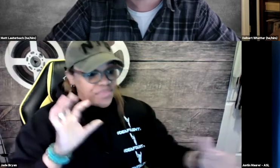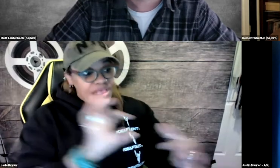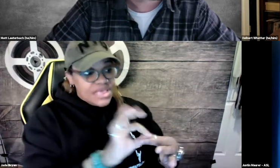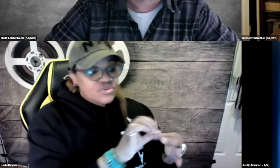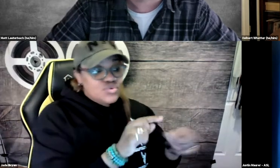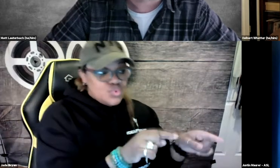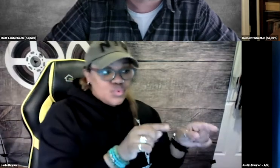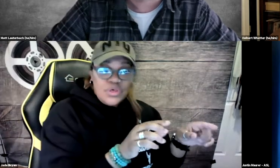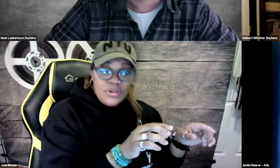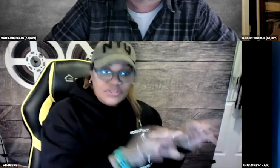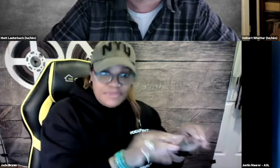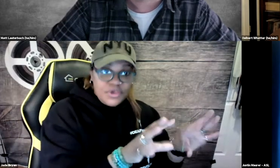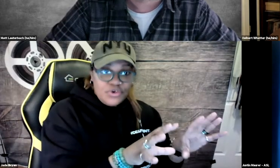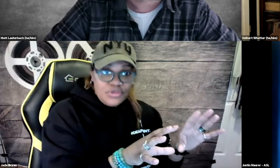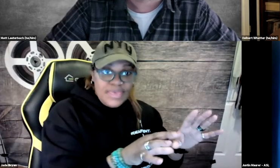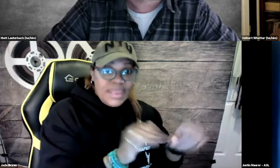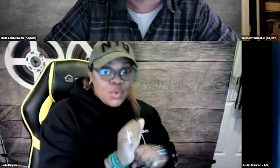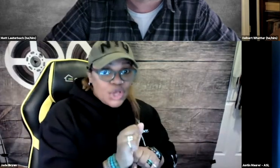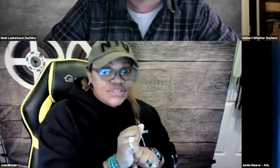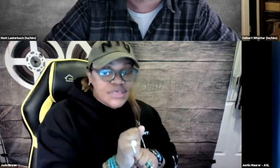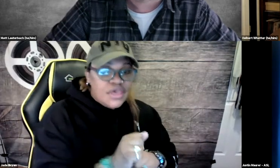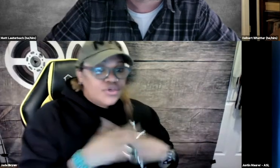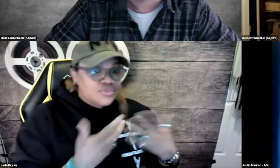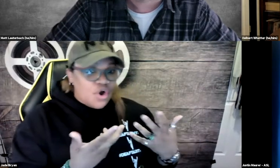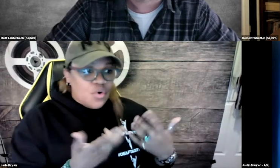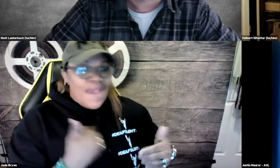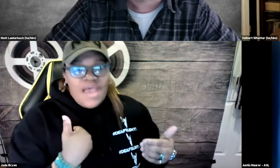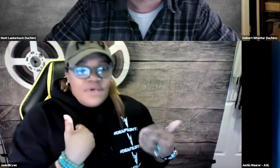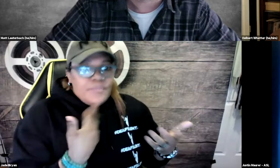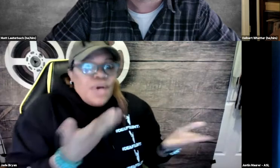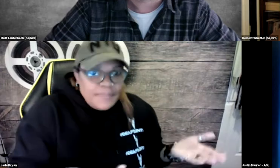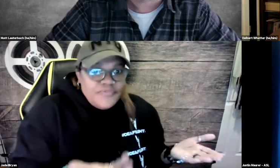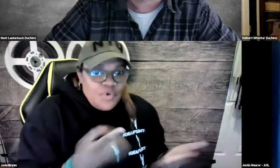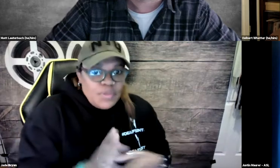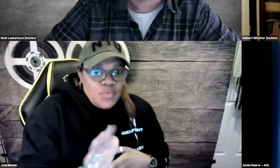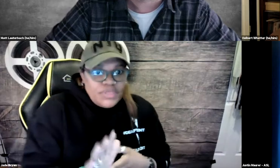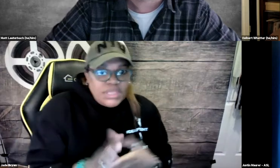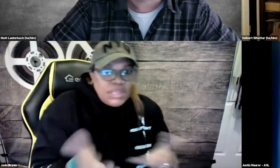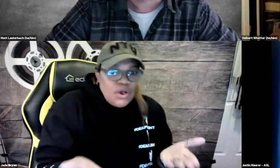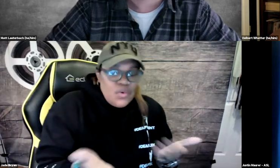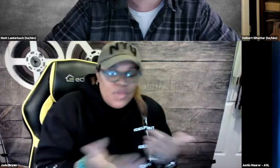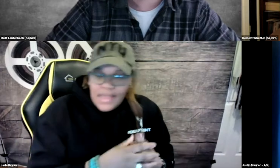I cut it through the speaker and it works. So I have a prop for the movie.